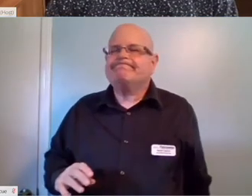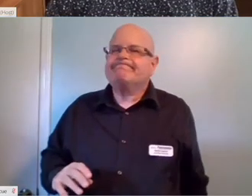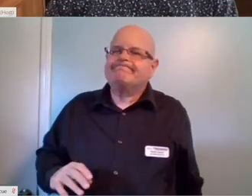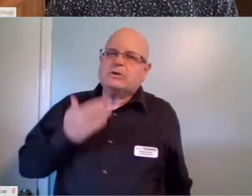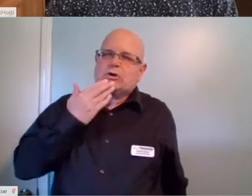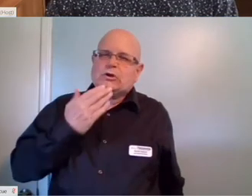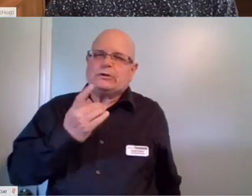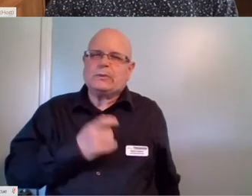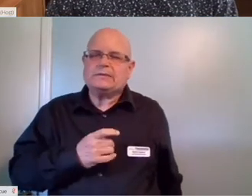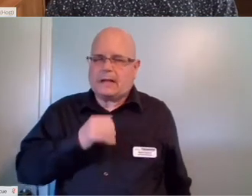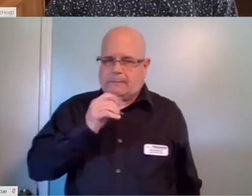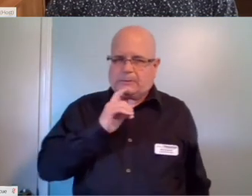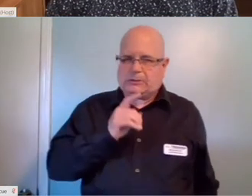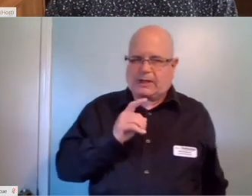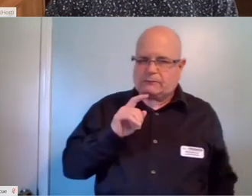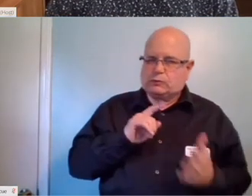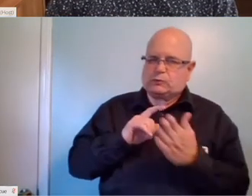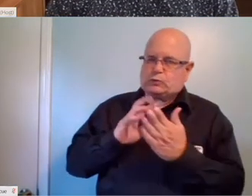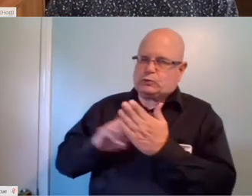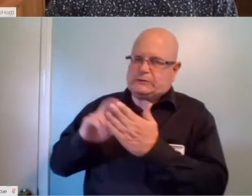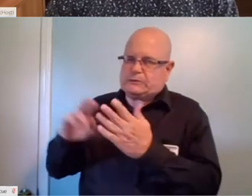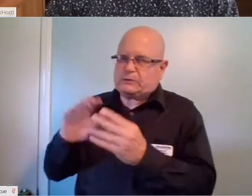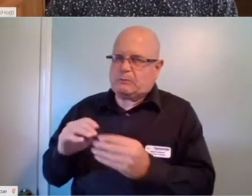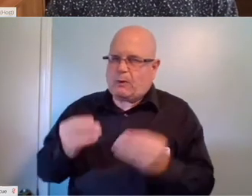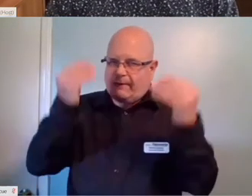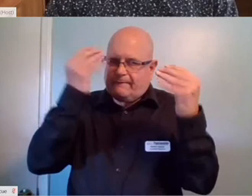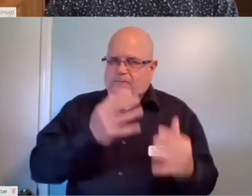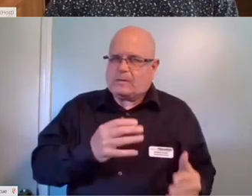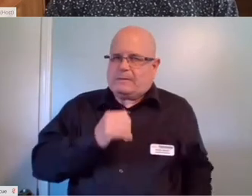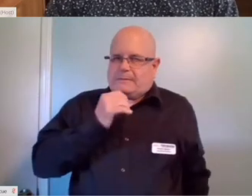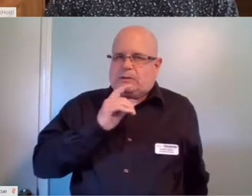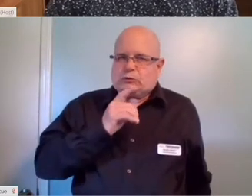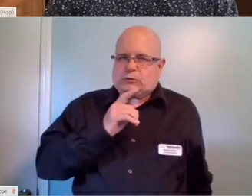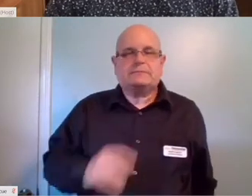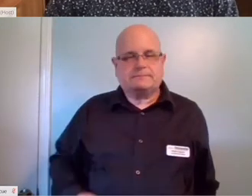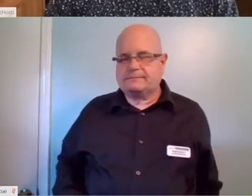I would have to look into that and get back to the person, unfortunately. Absolutely.